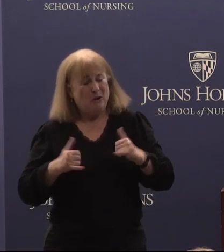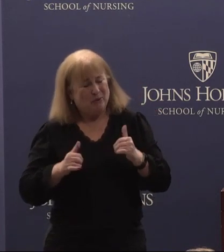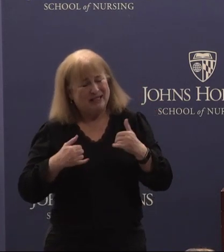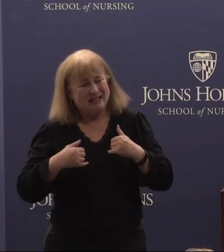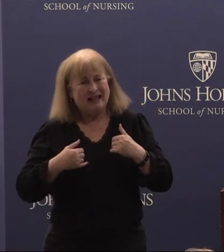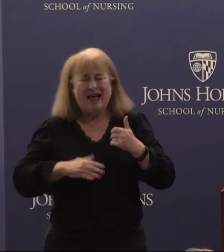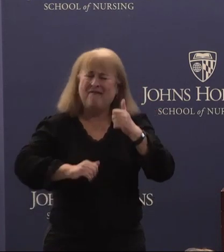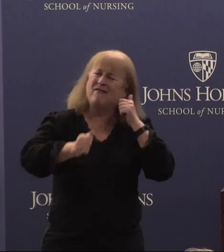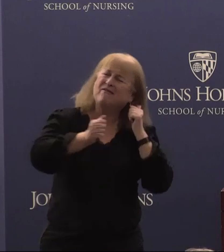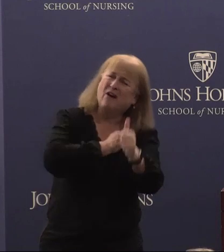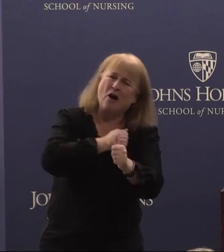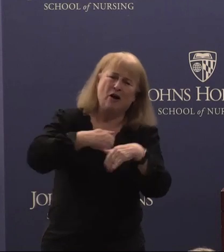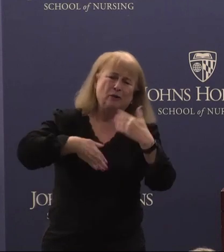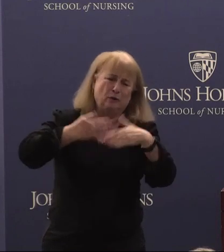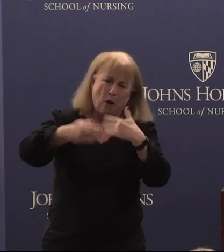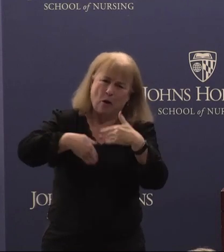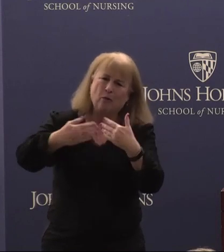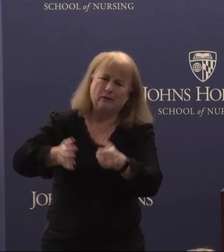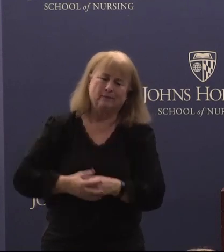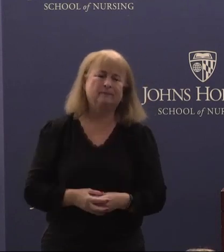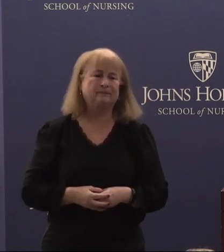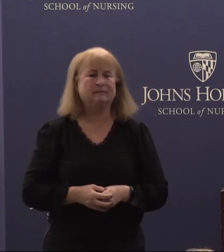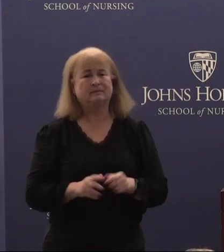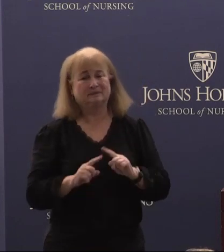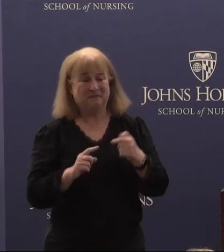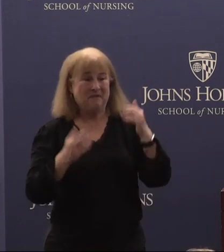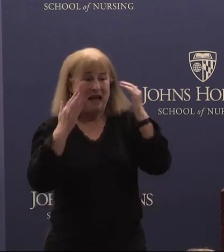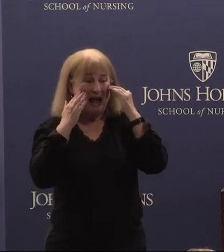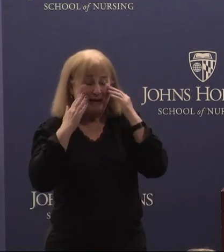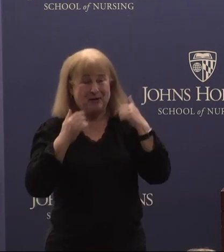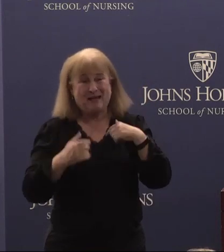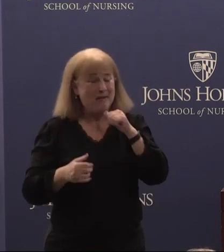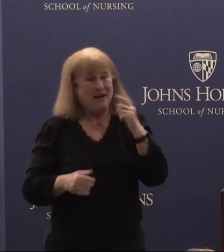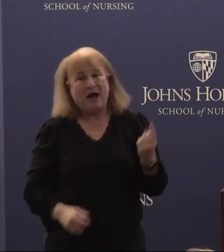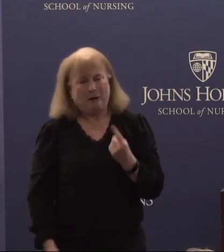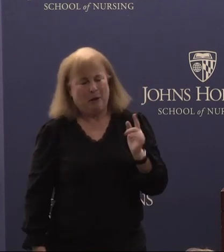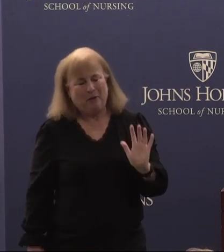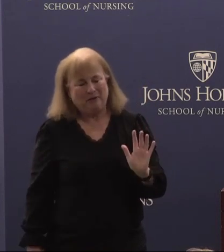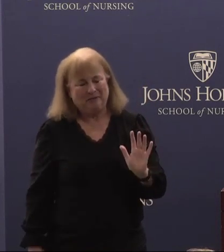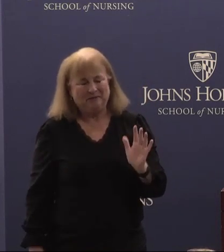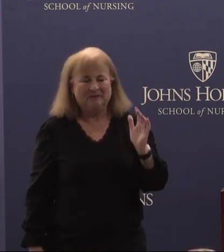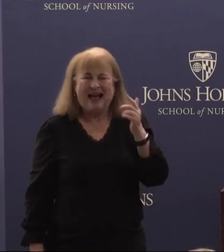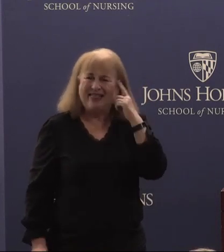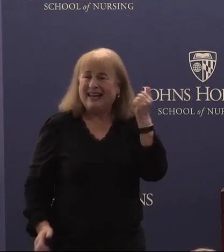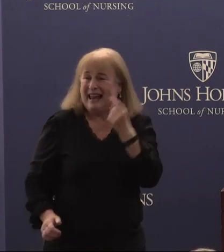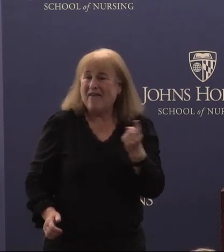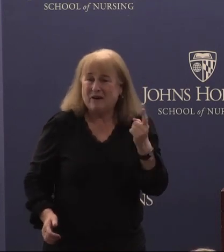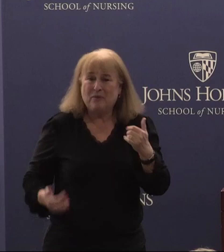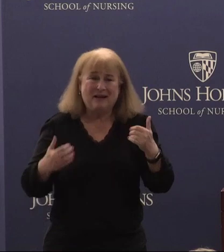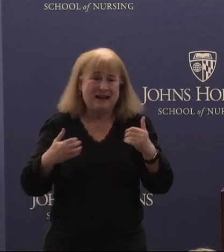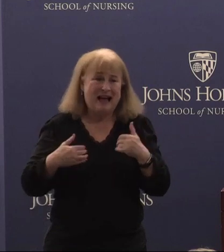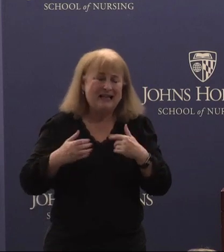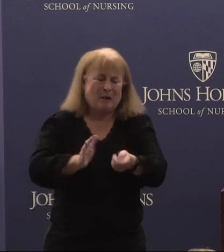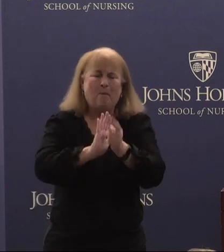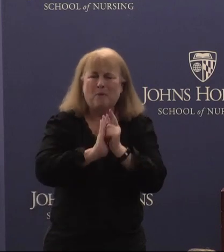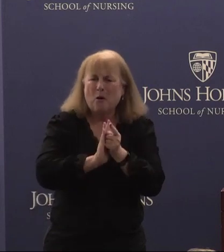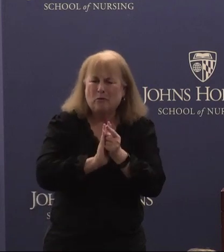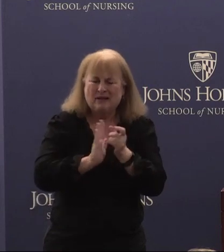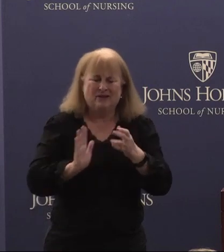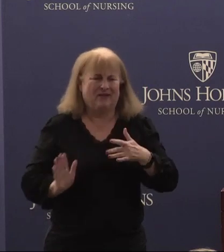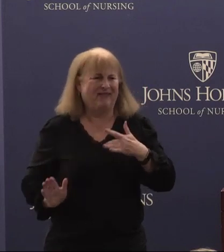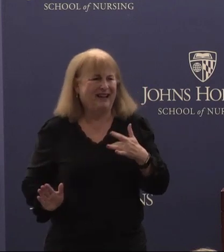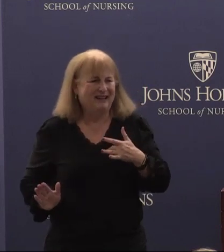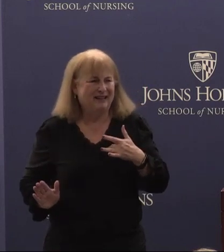far to go. But I know that I'm actually not alone because I think everybody has moments or feelings